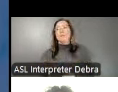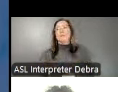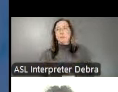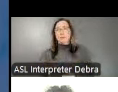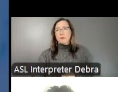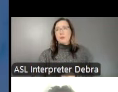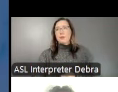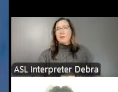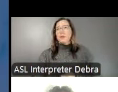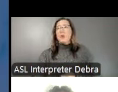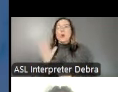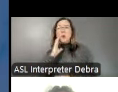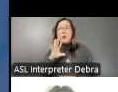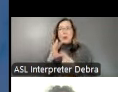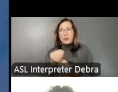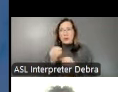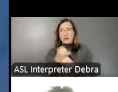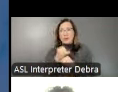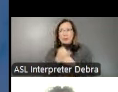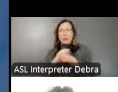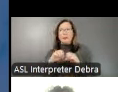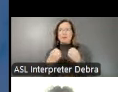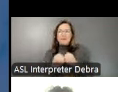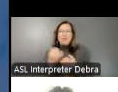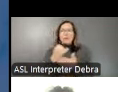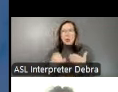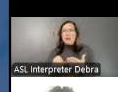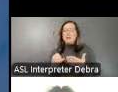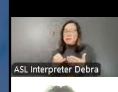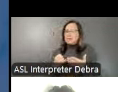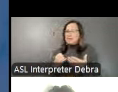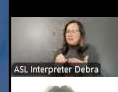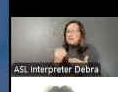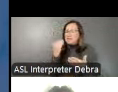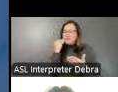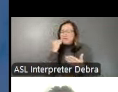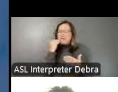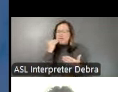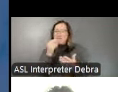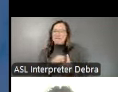arts organizations, and artists have without a doubt been deeply affected by the severe flooding